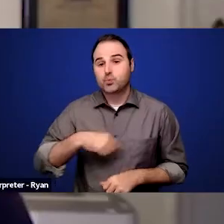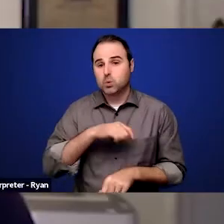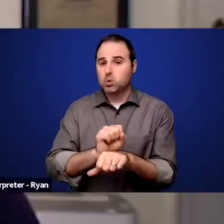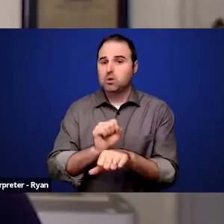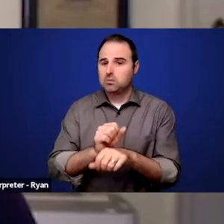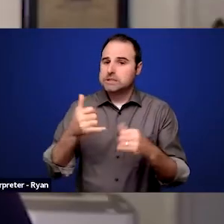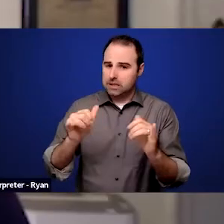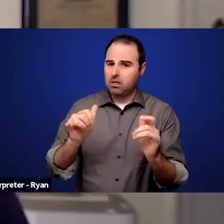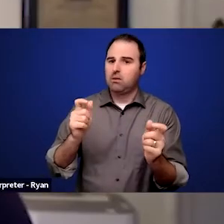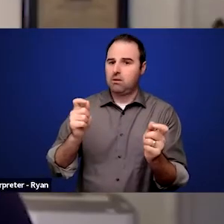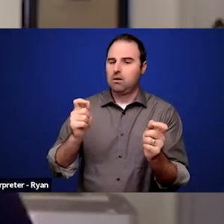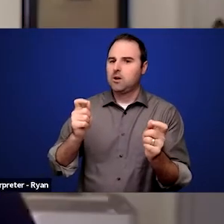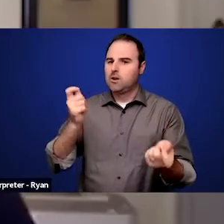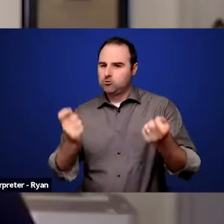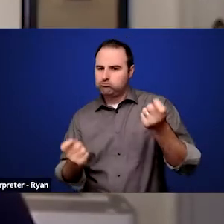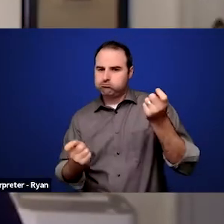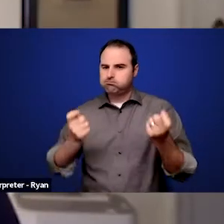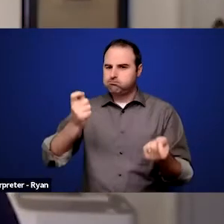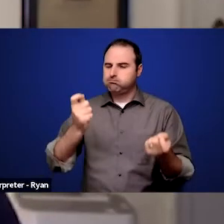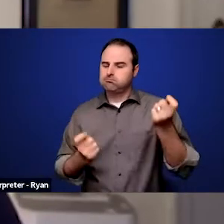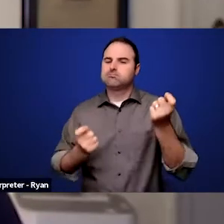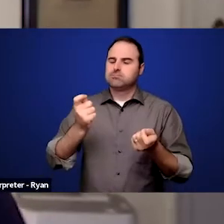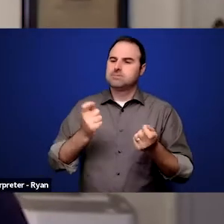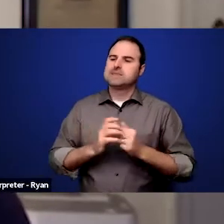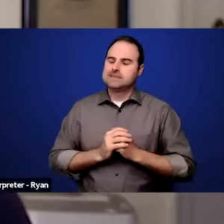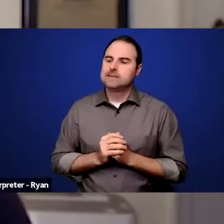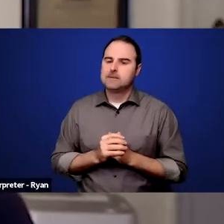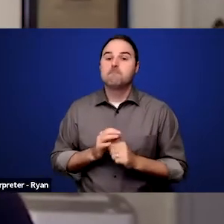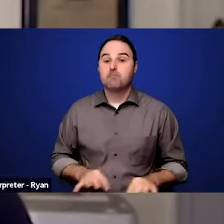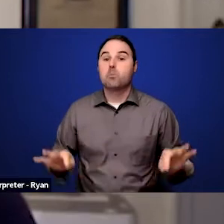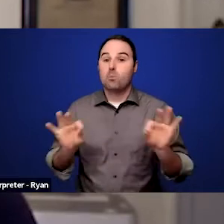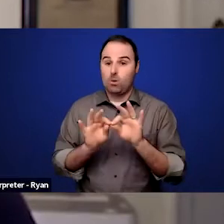that we need to be listening to what our employees need